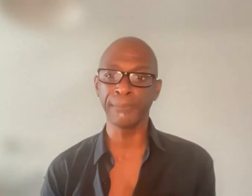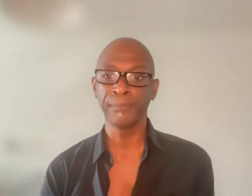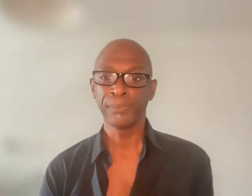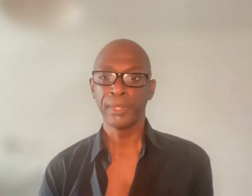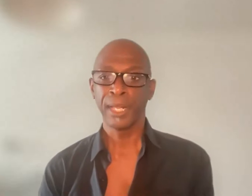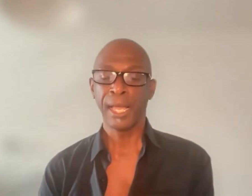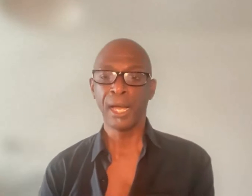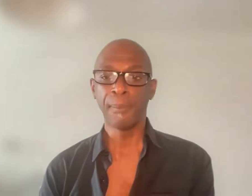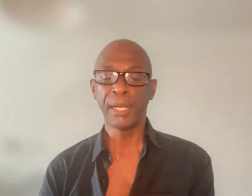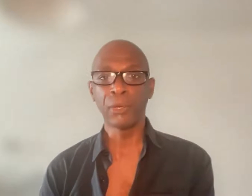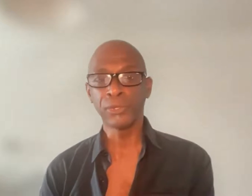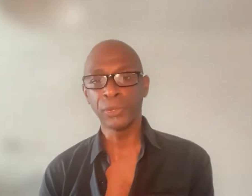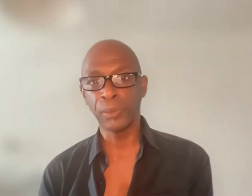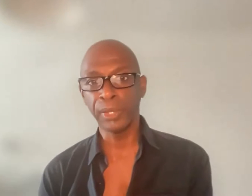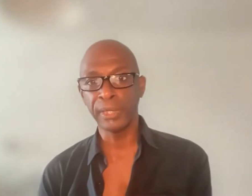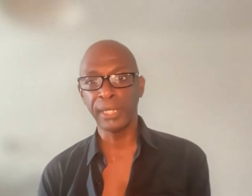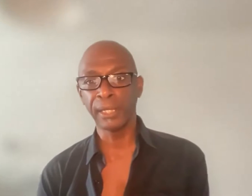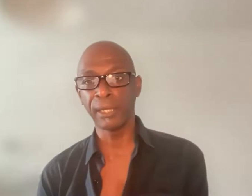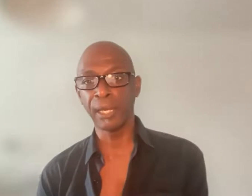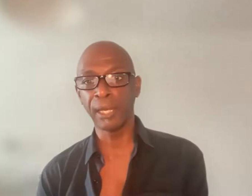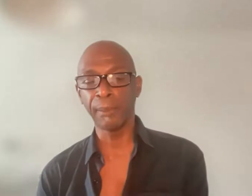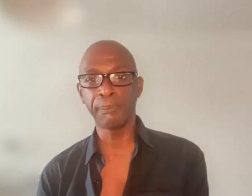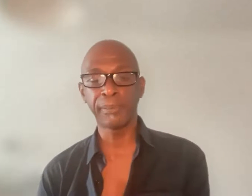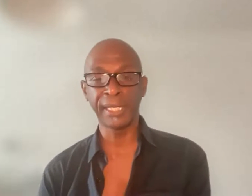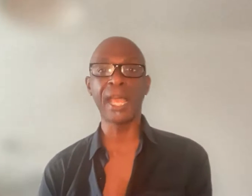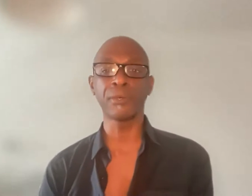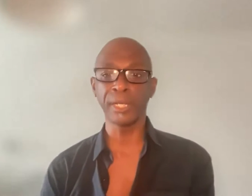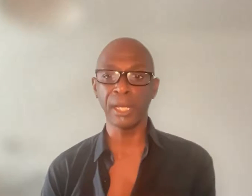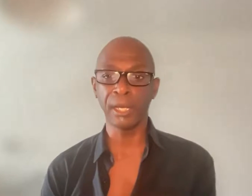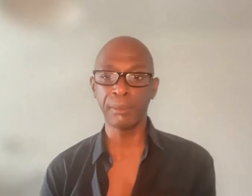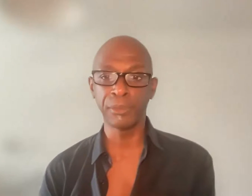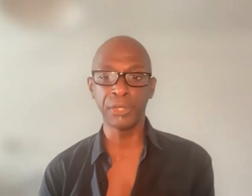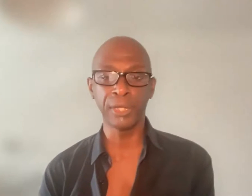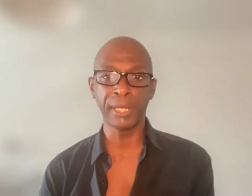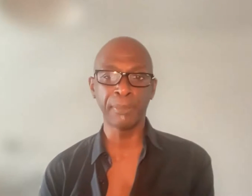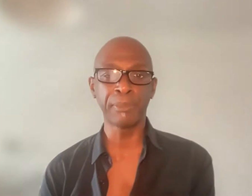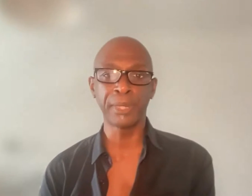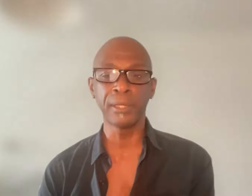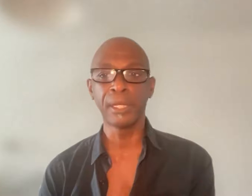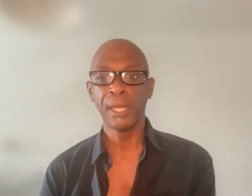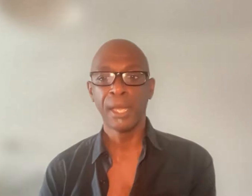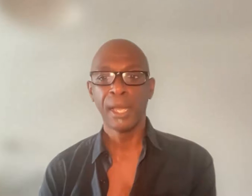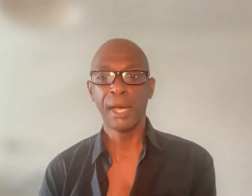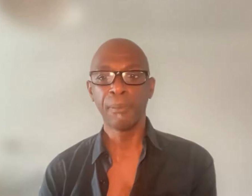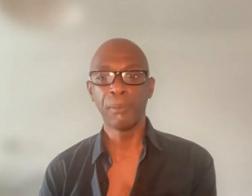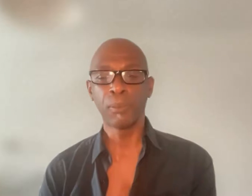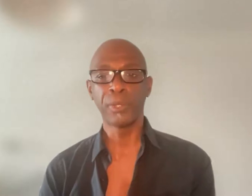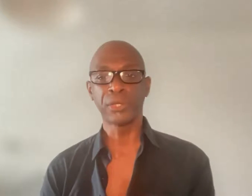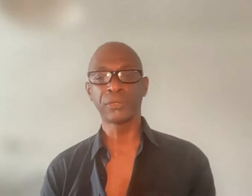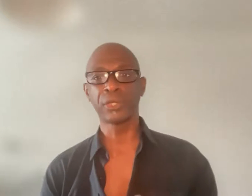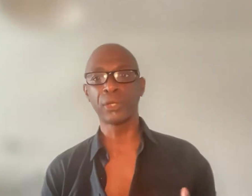publishing, and I also worked in gallery